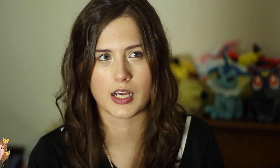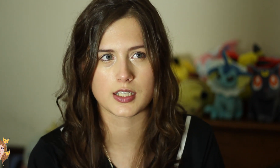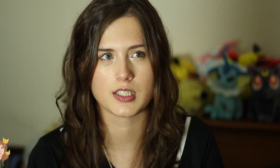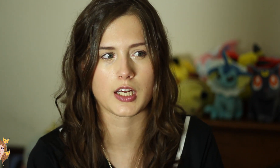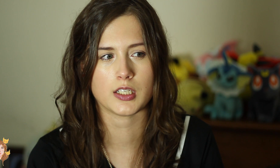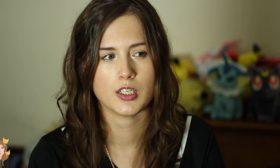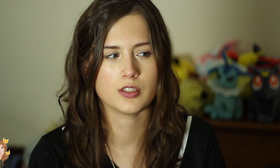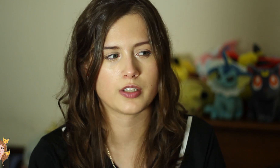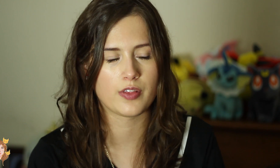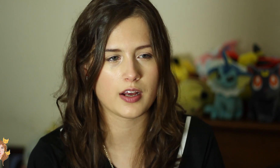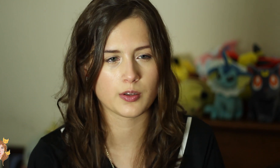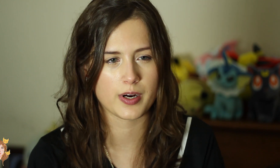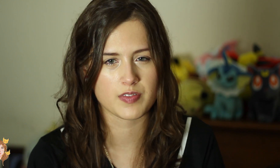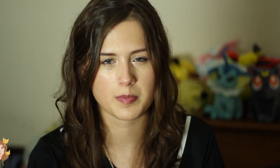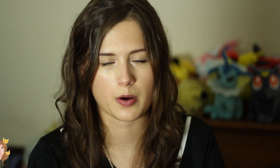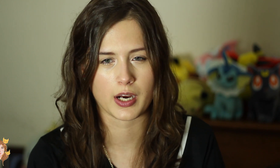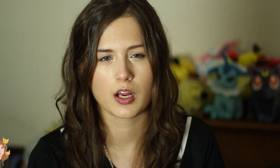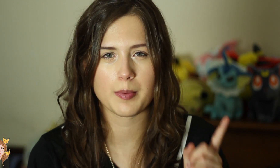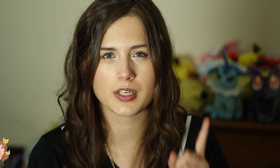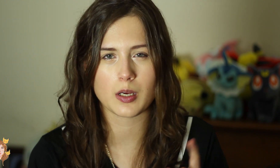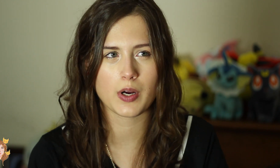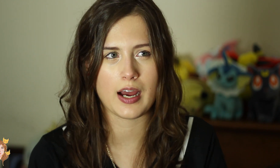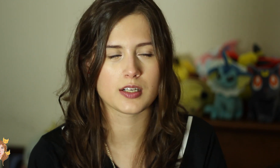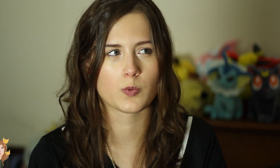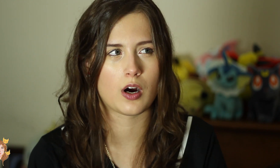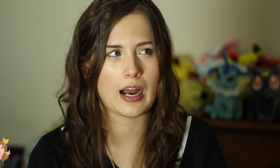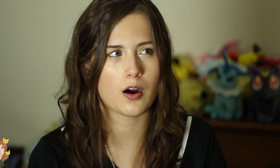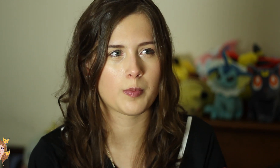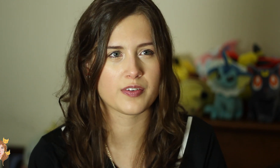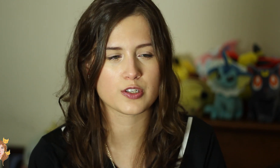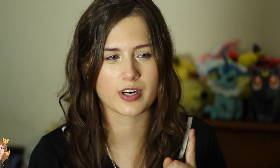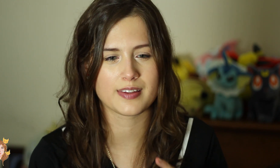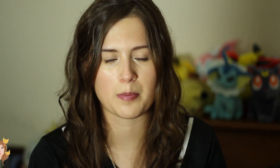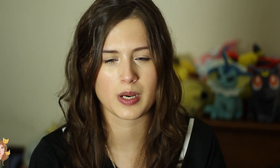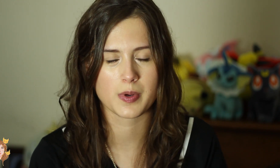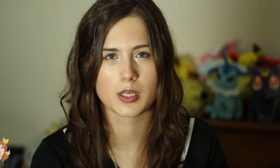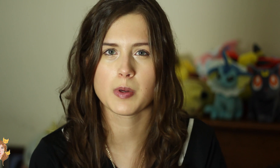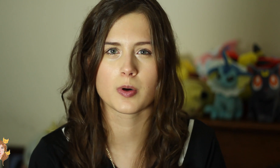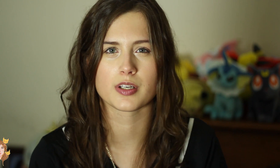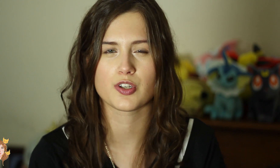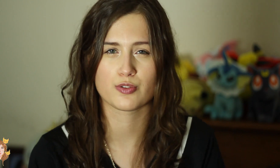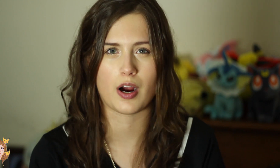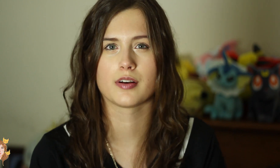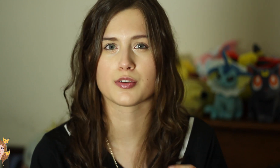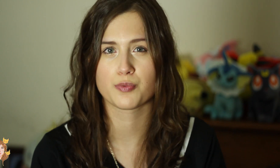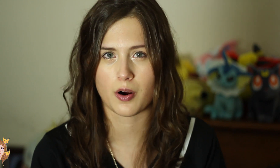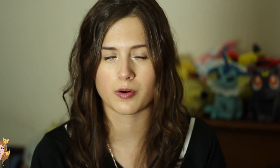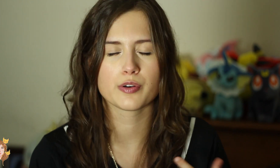that get sent in so that is a way of them knowing. And because someone asked, “Well, how beneficial can that be because people can try to troll?”